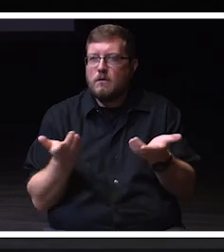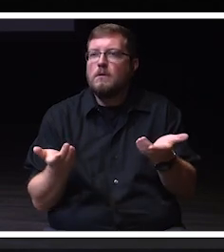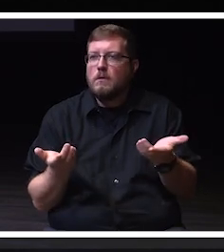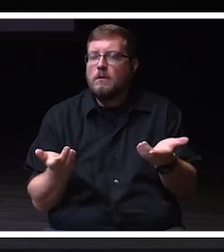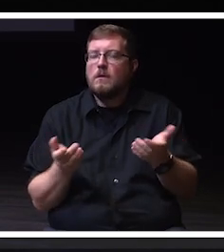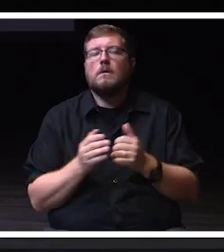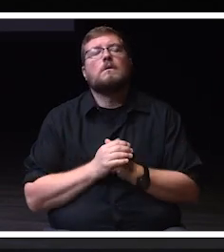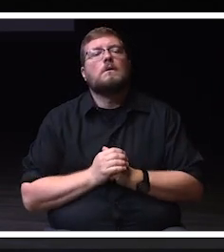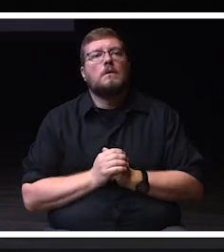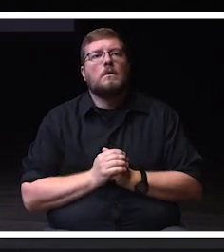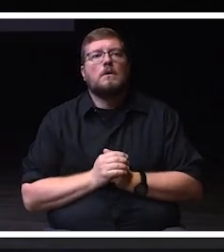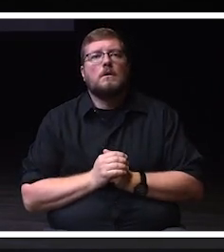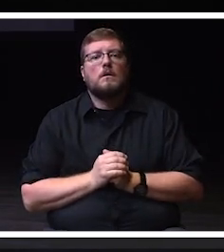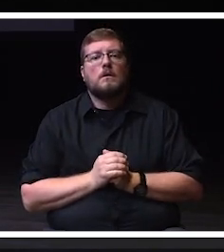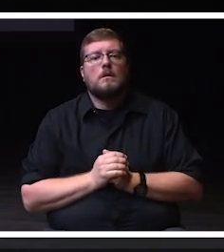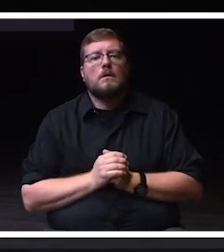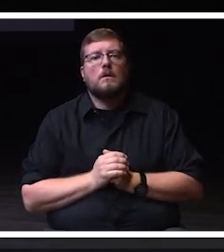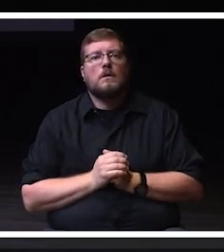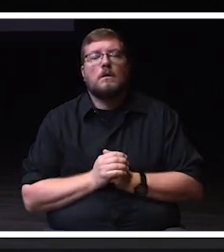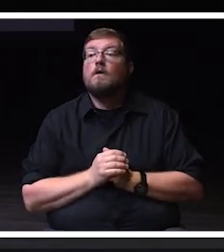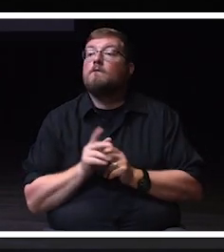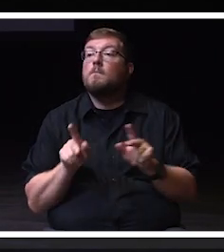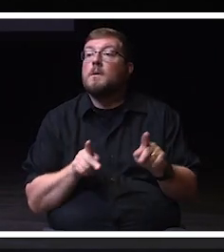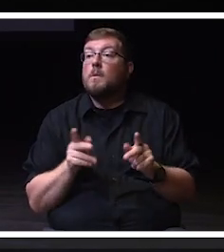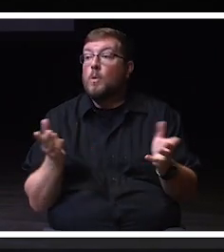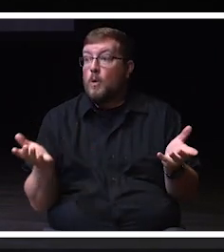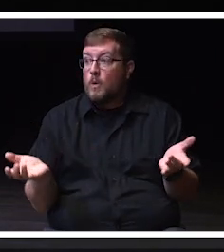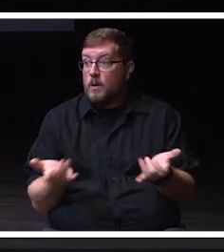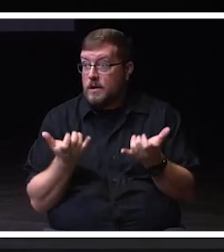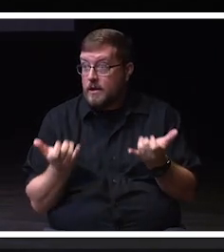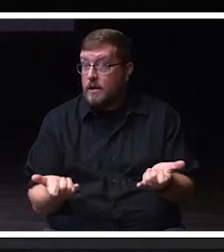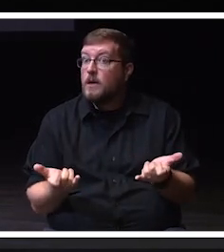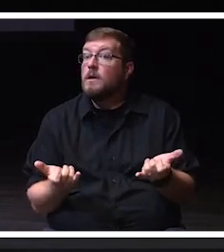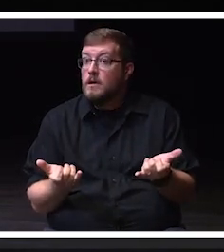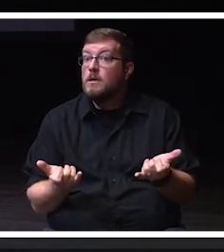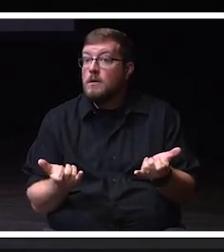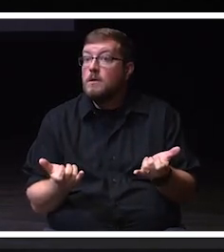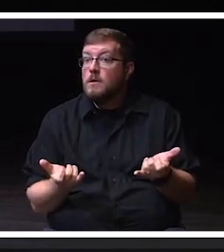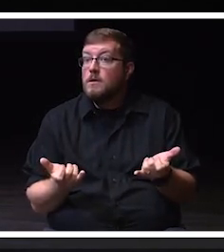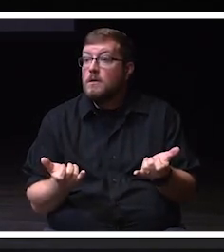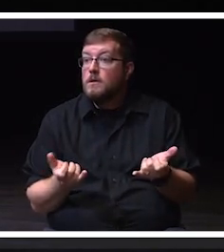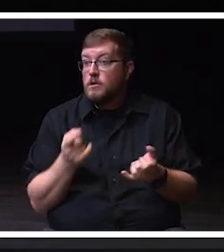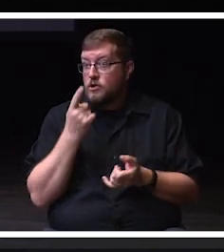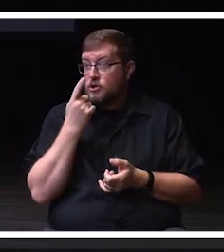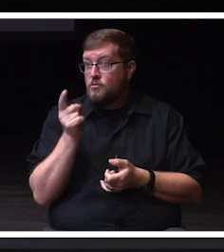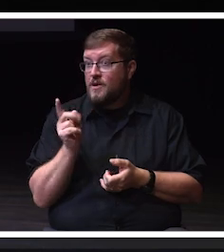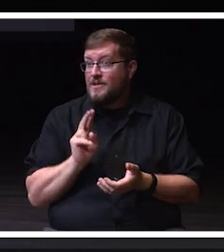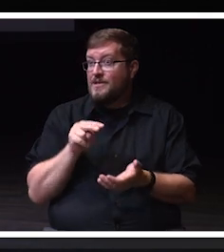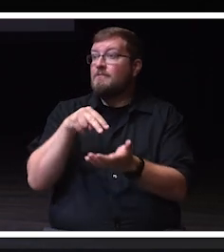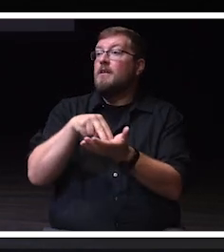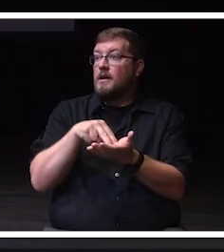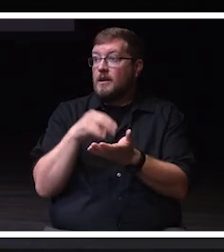For those who are with us in the audience today, we ask that you stand as you are able